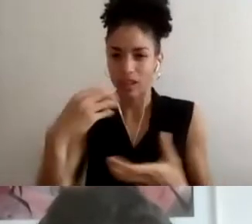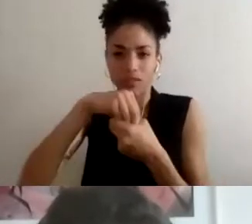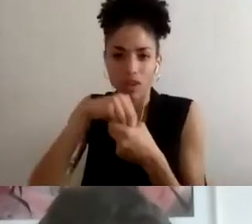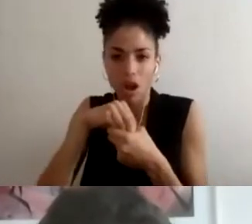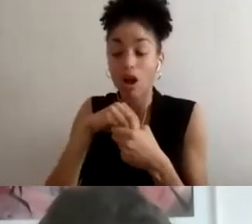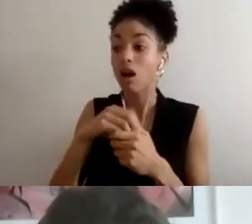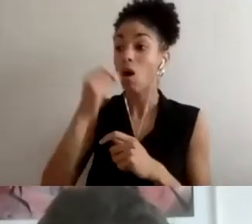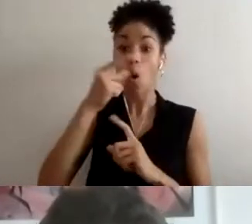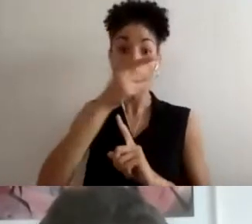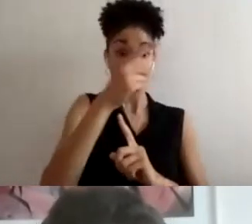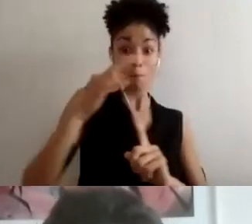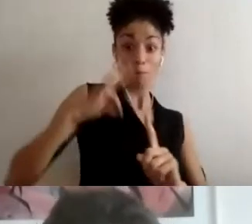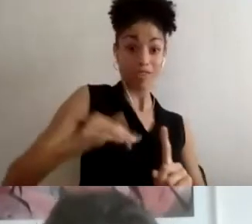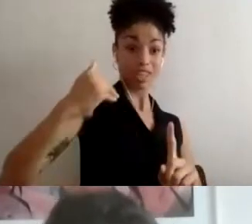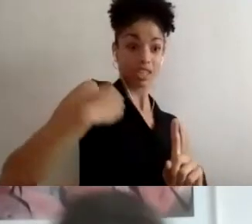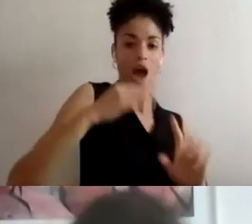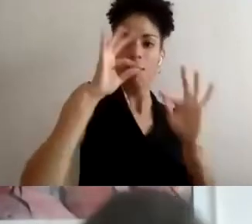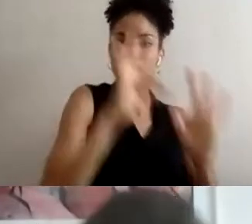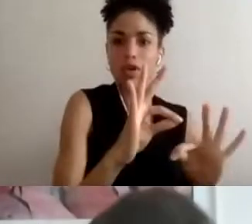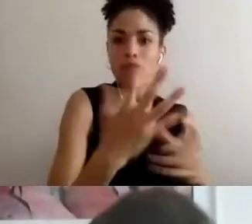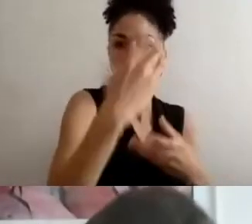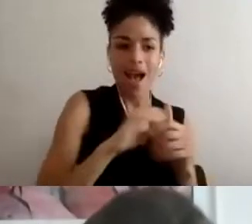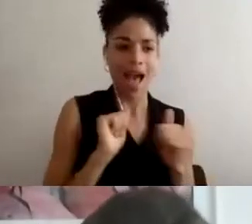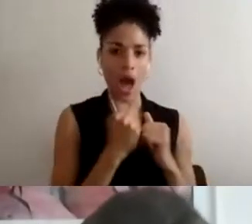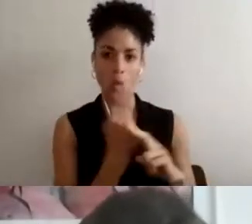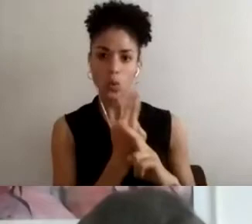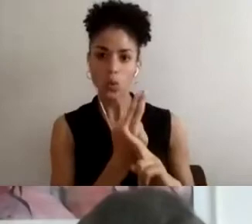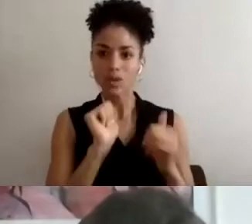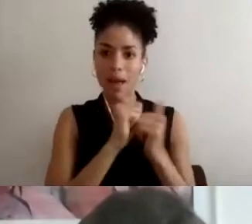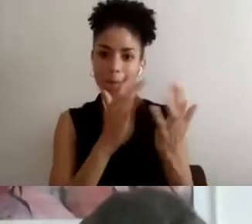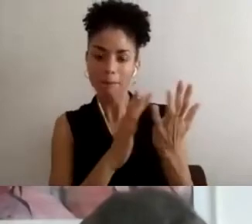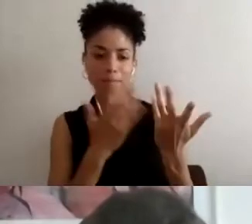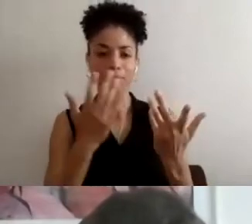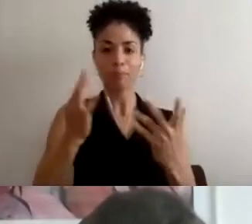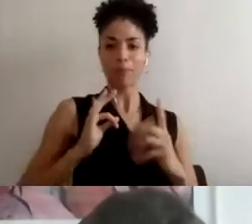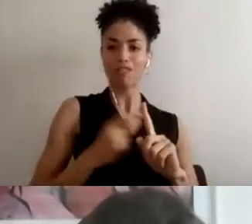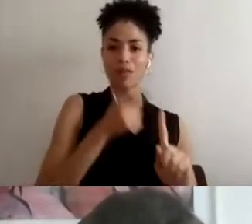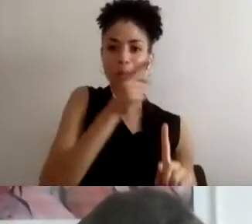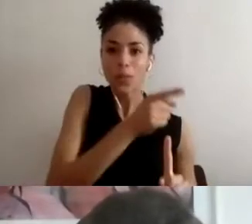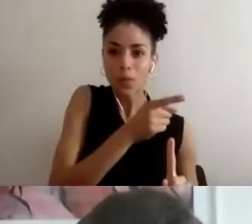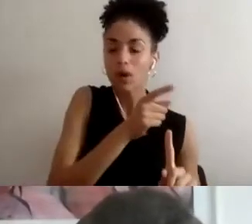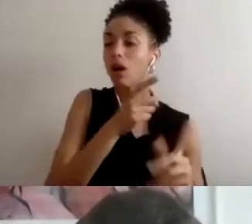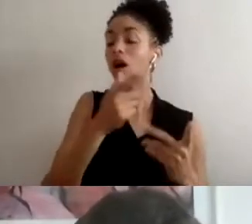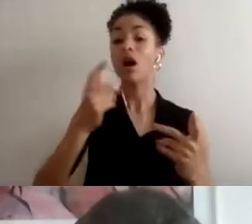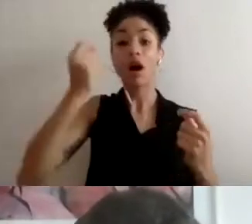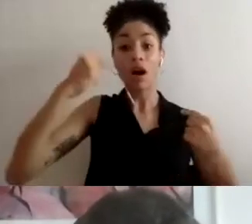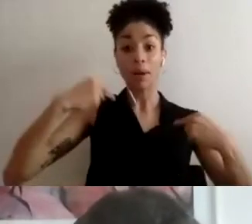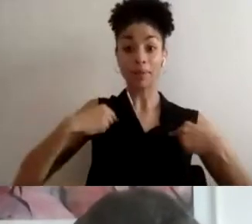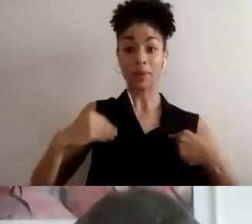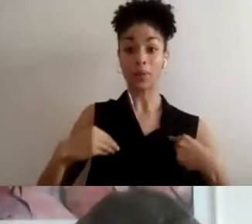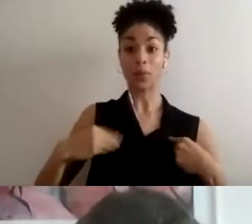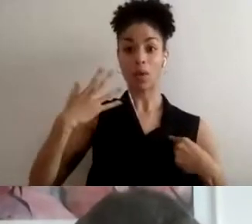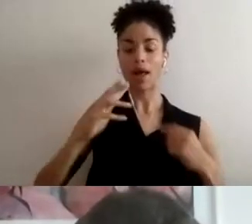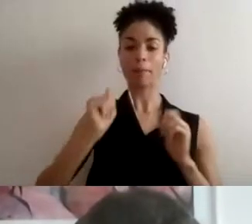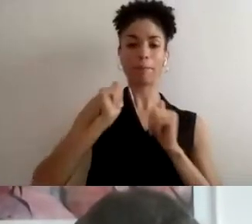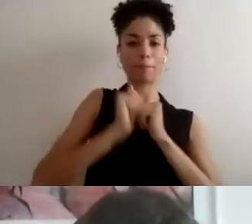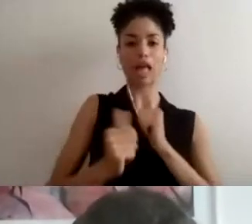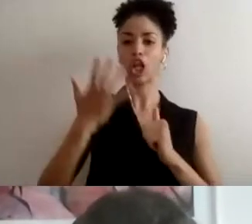that I might have, as a white male presenting person, who is who's passing as someone who's non-disabled? There's a lot that,